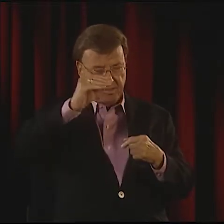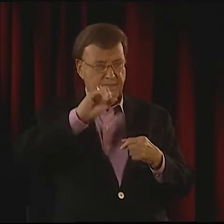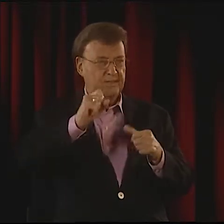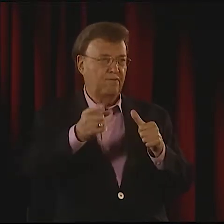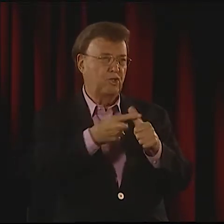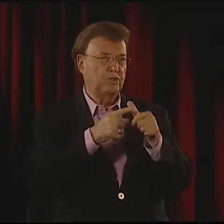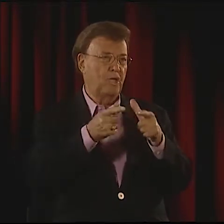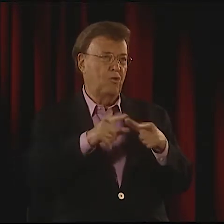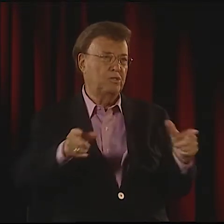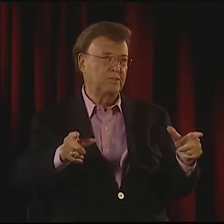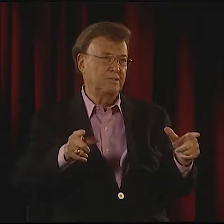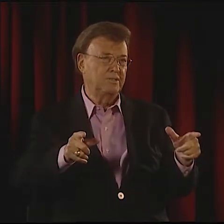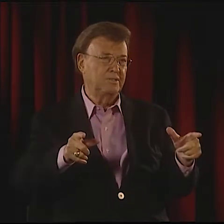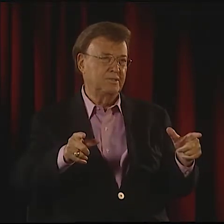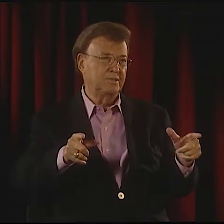YES. I THINK SO. YES.